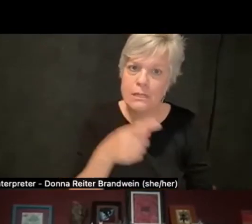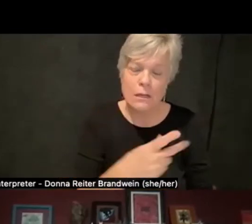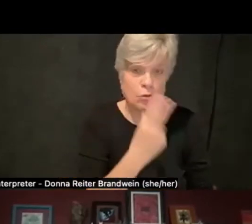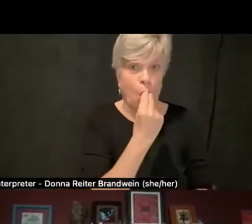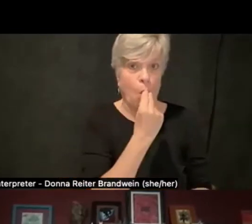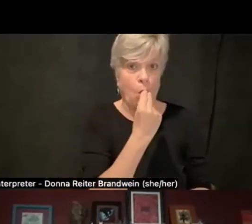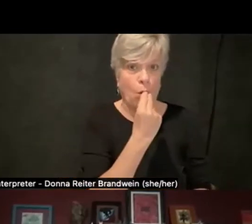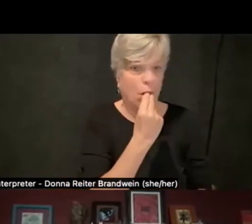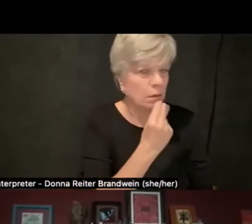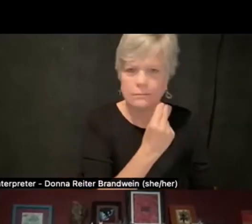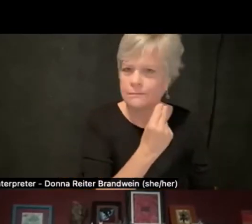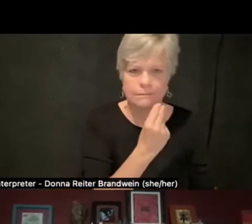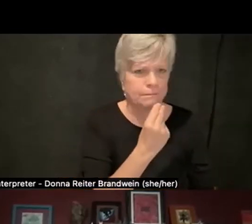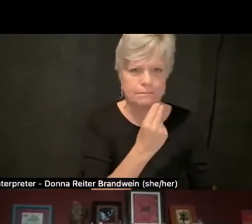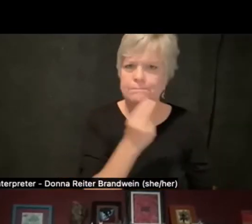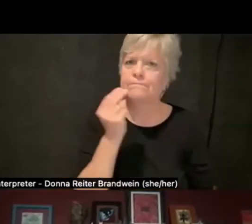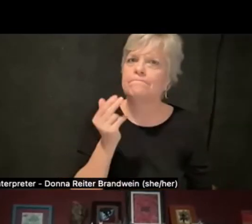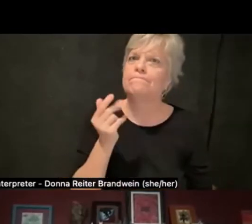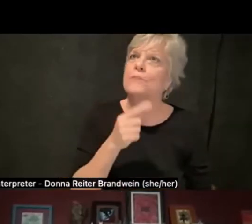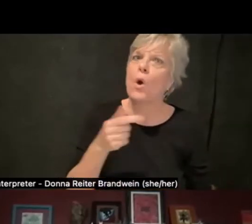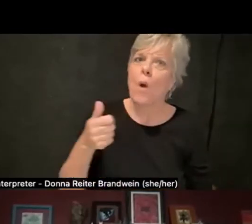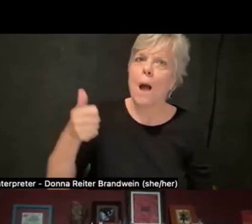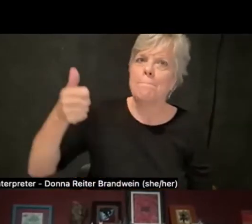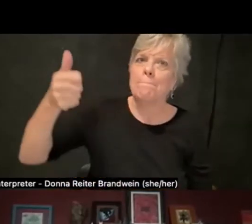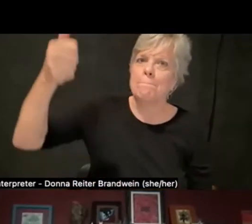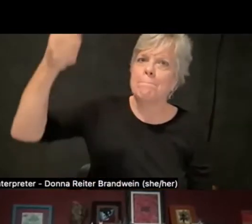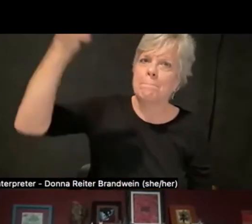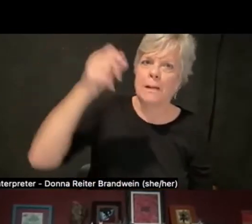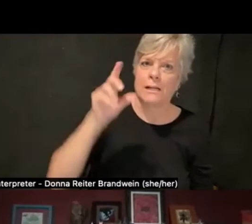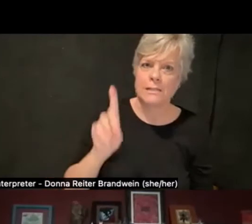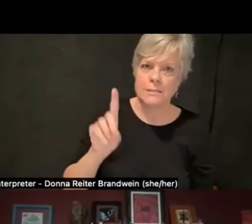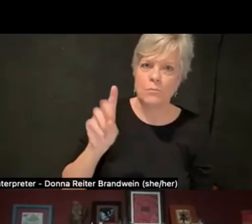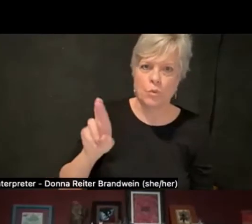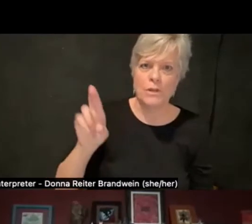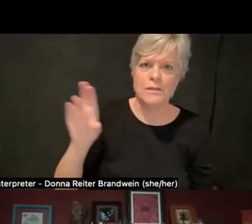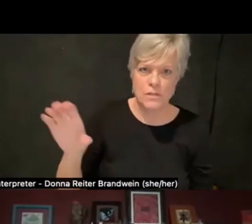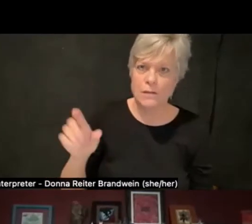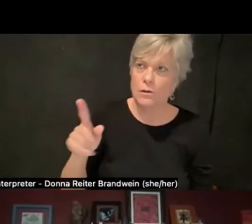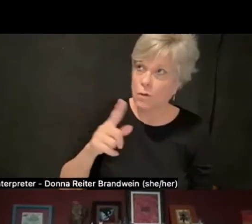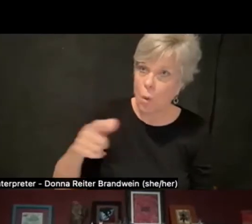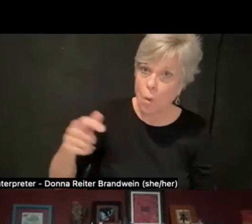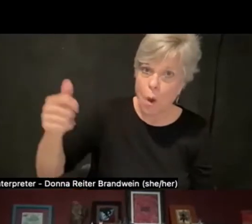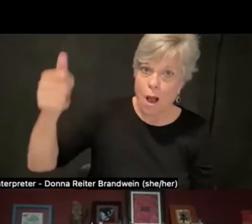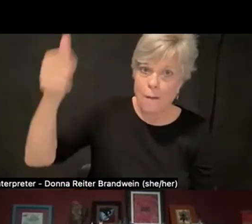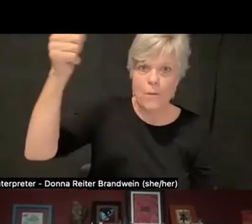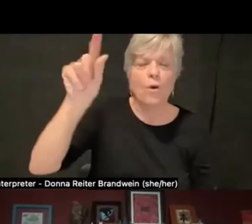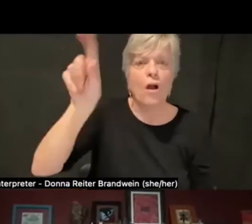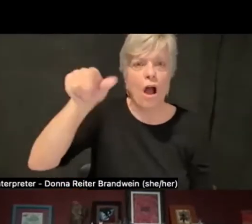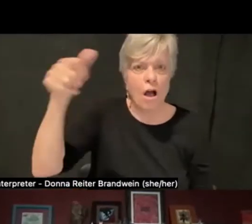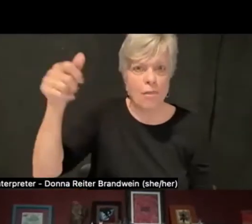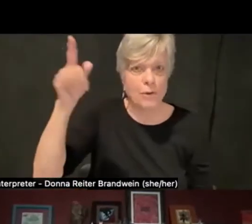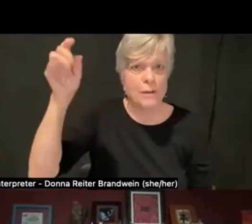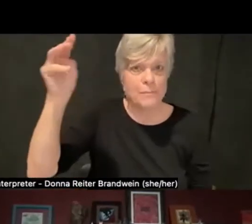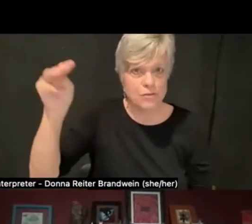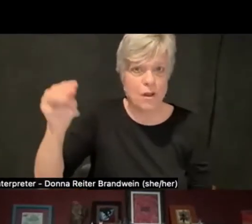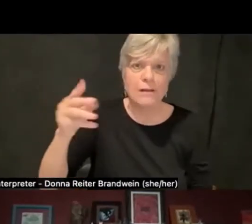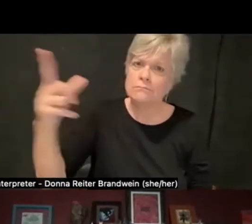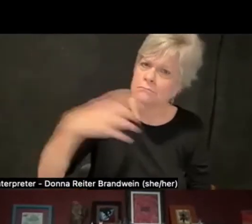like the Disability Resource Center or to other administrative bodies